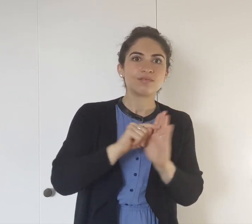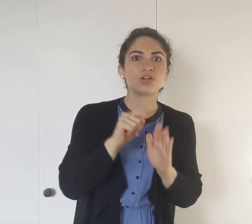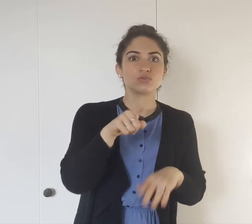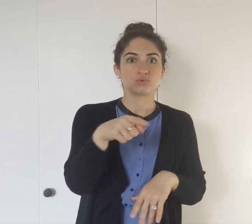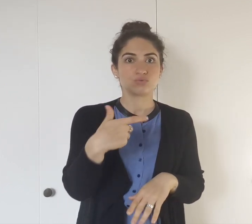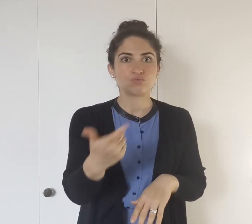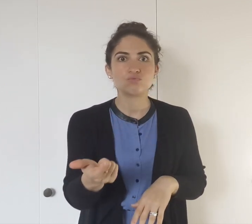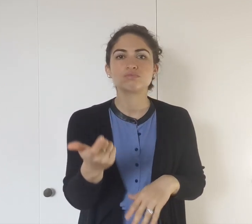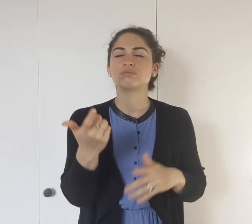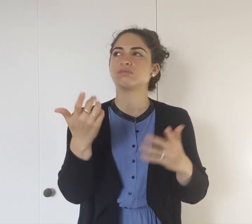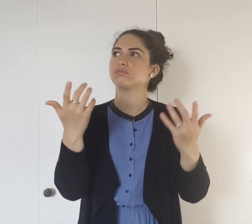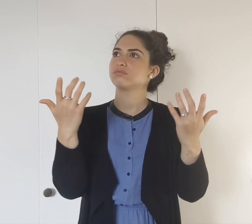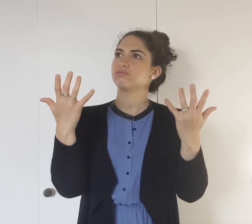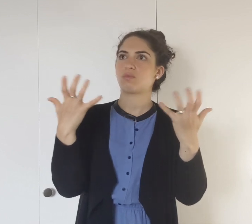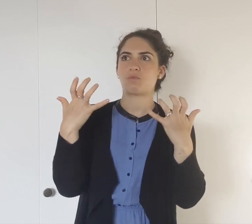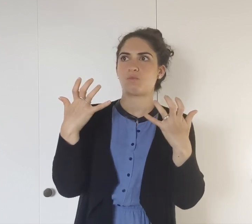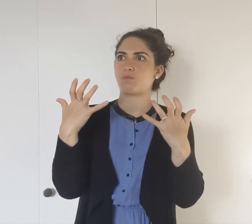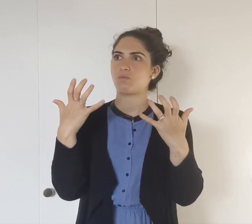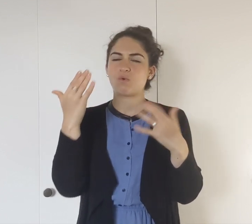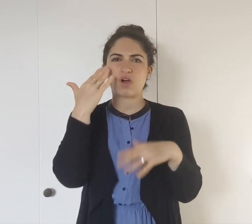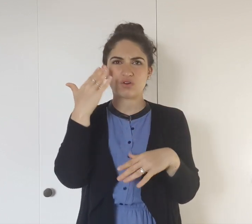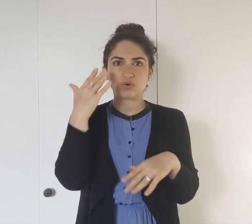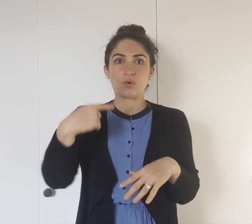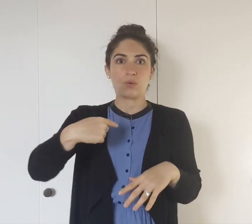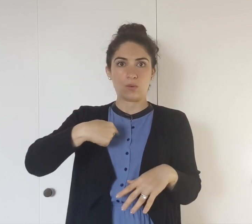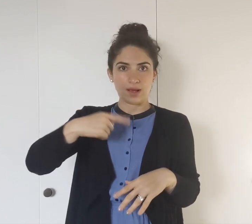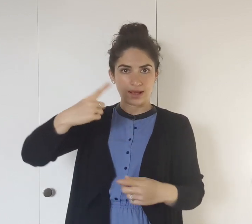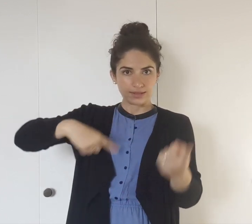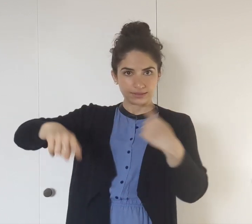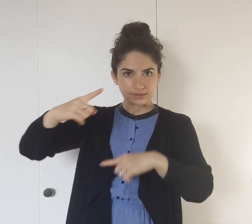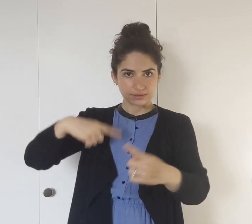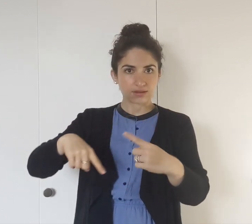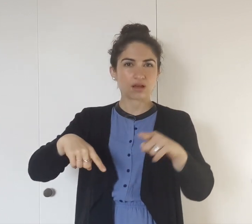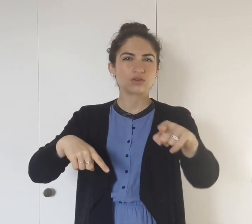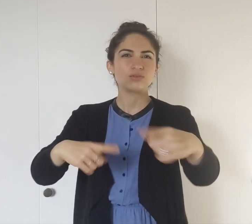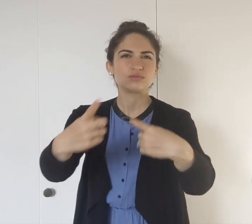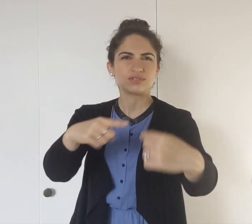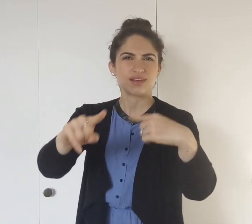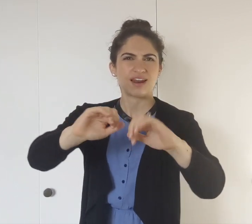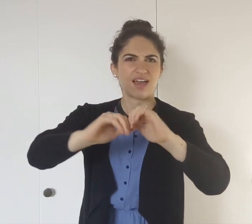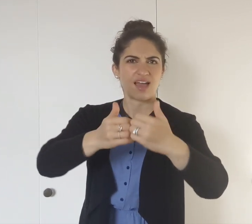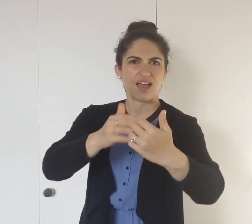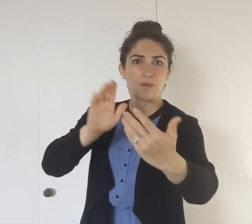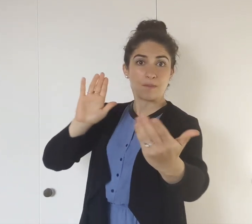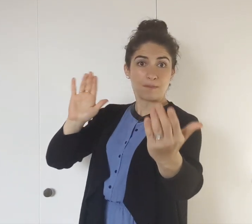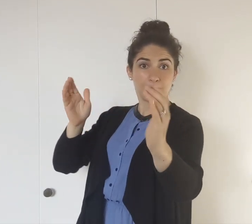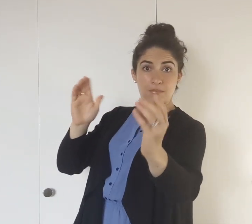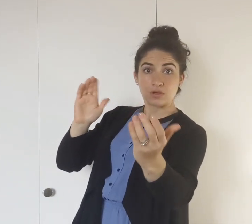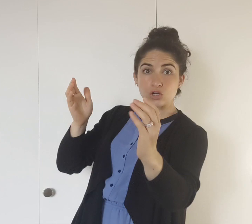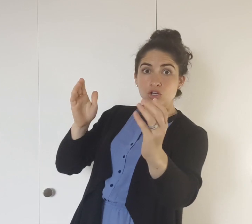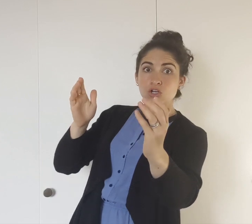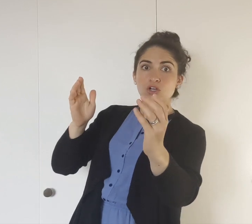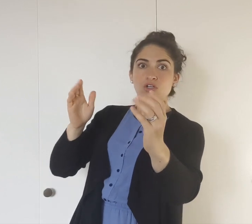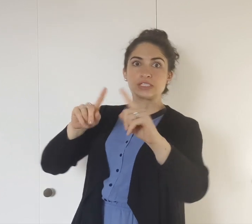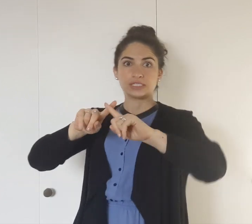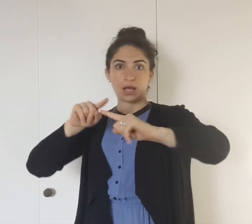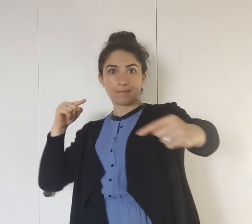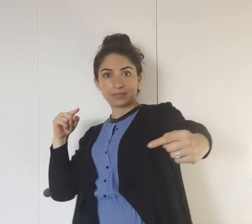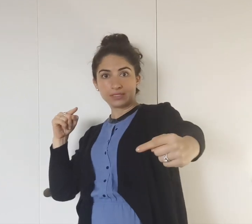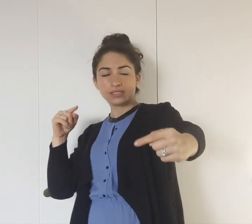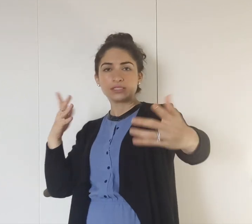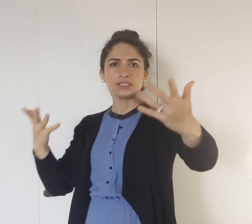So, you watch my videos and you want to know: How *I* sign... how should YOU sign?